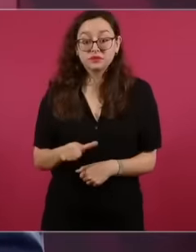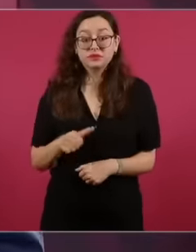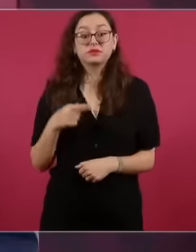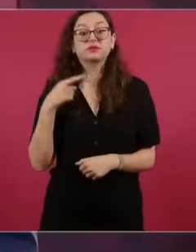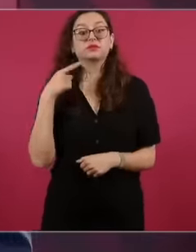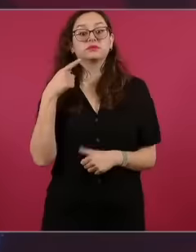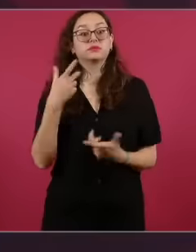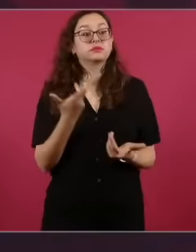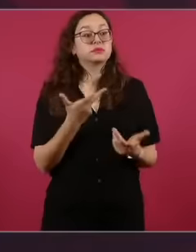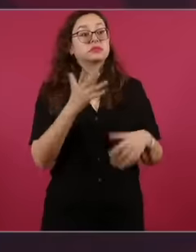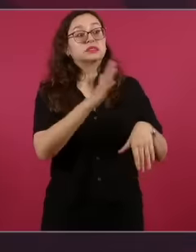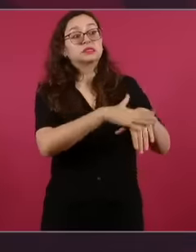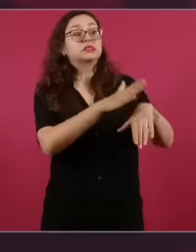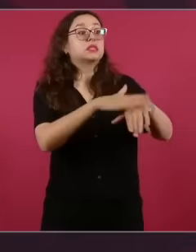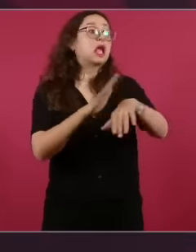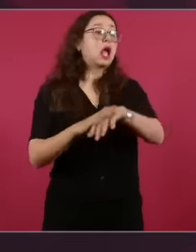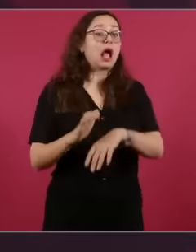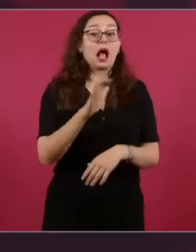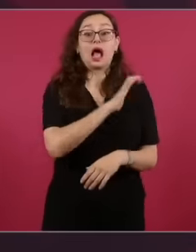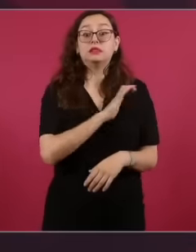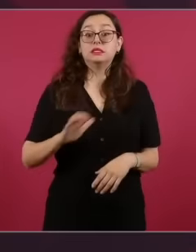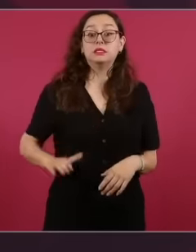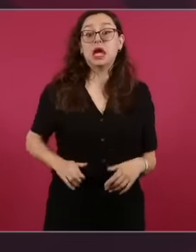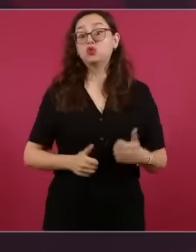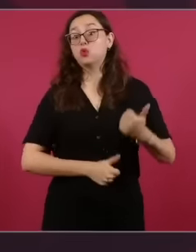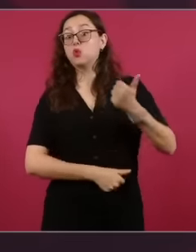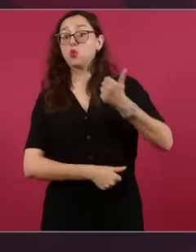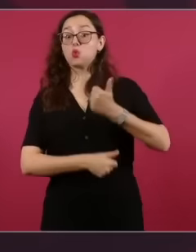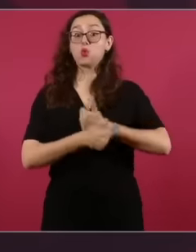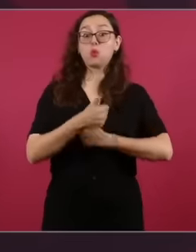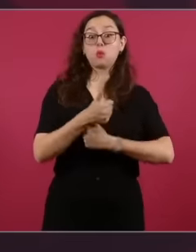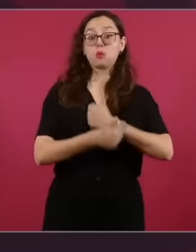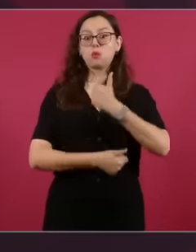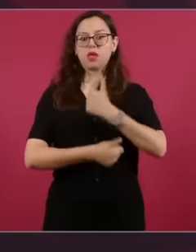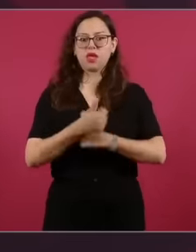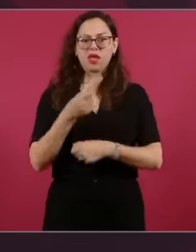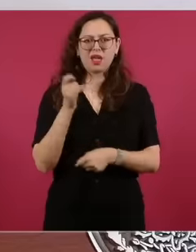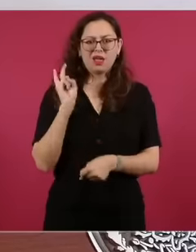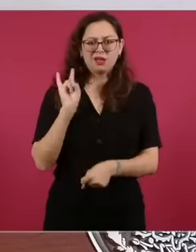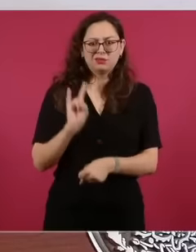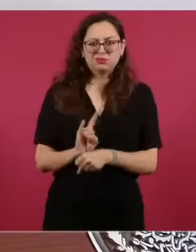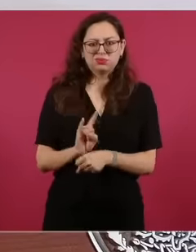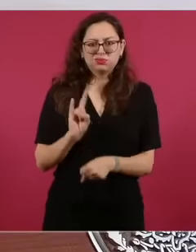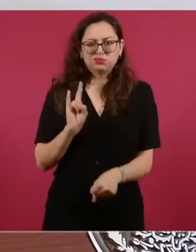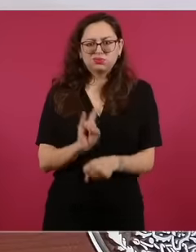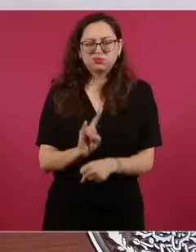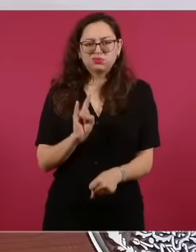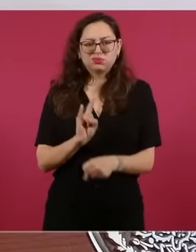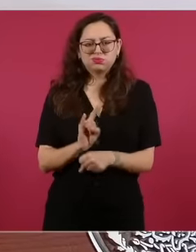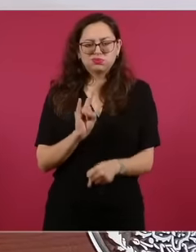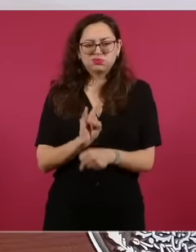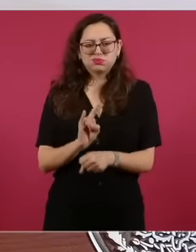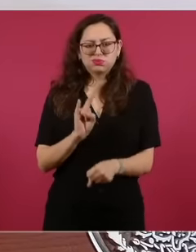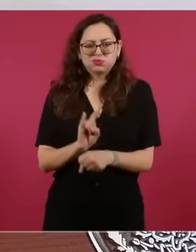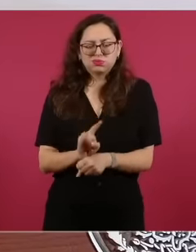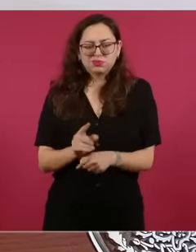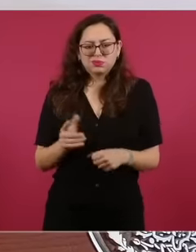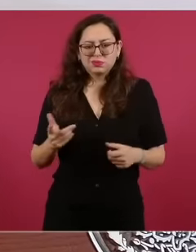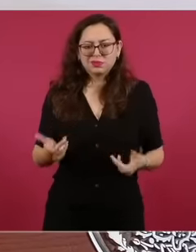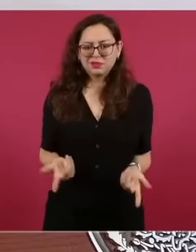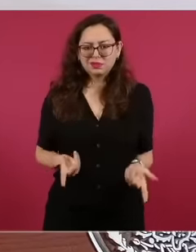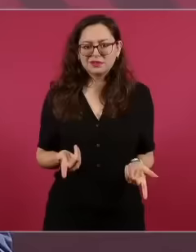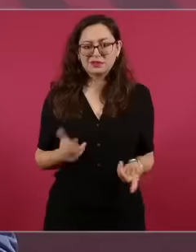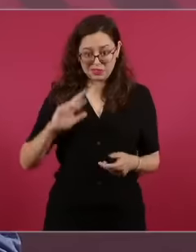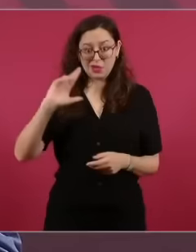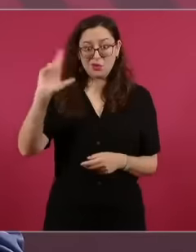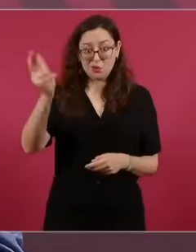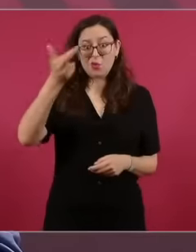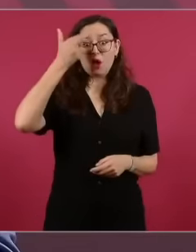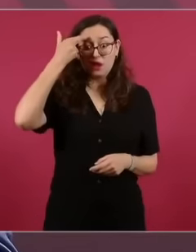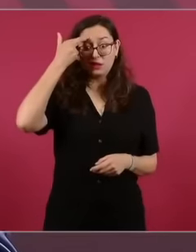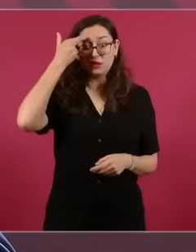begin to register I don't know if you remember that they were going to do a survey that they were going to